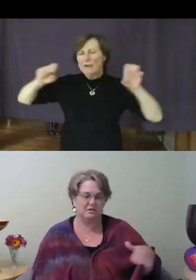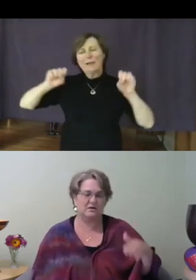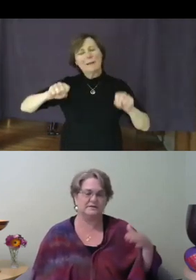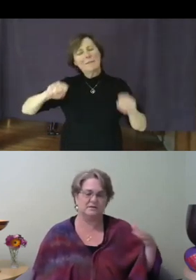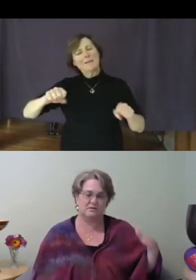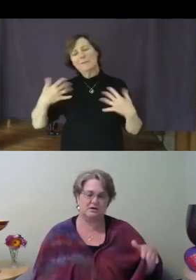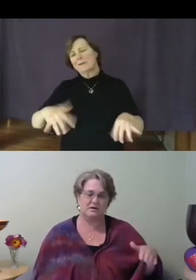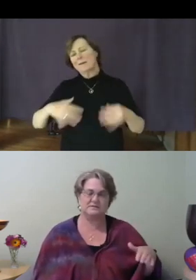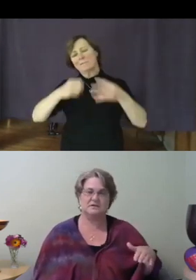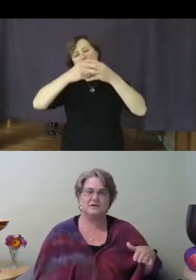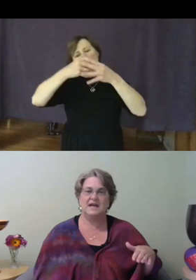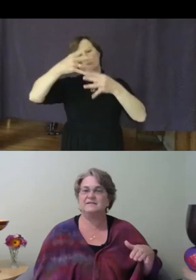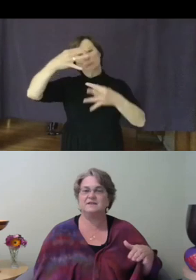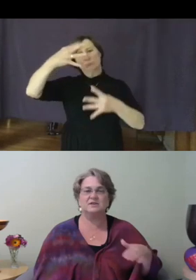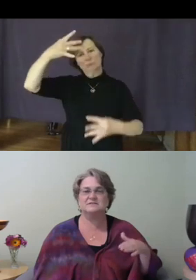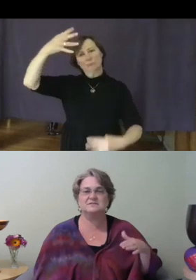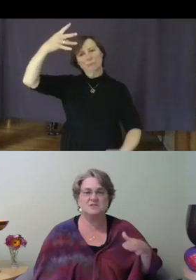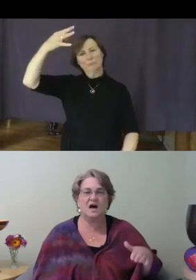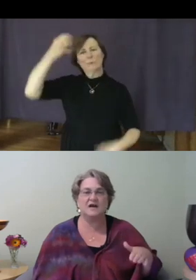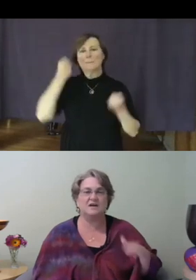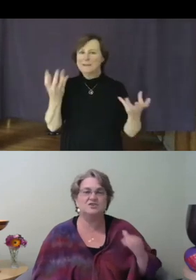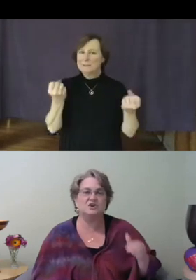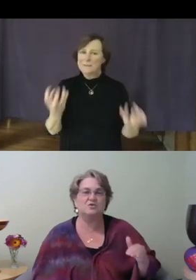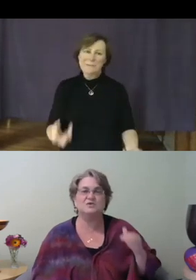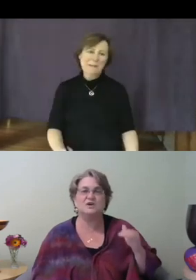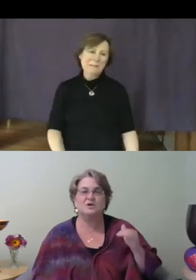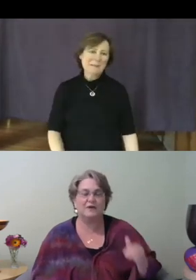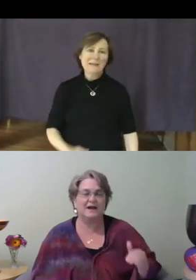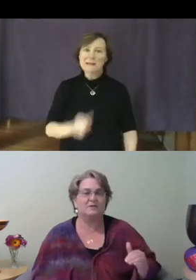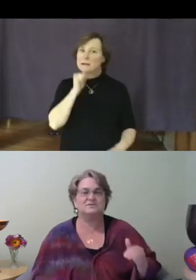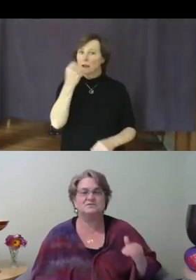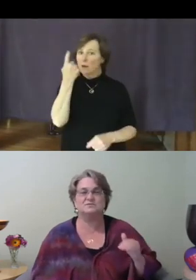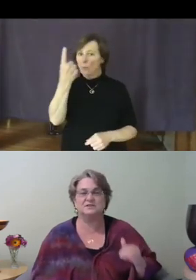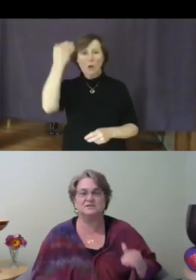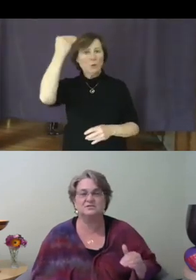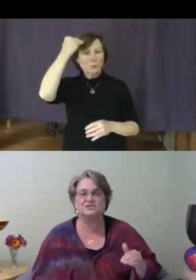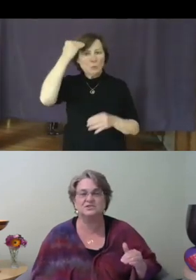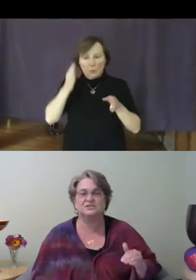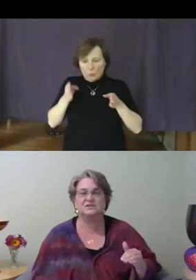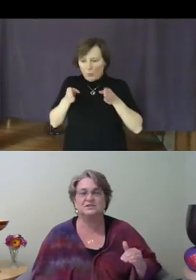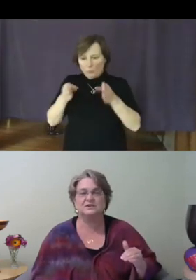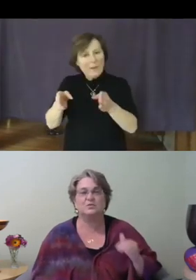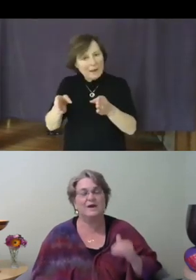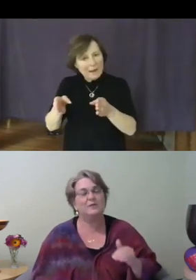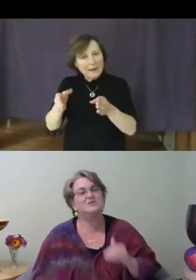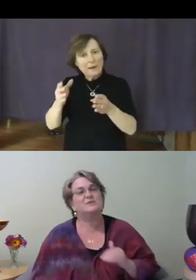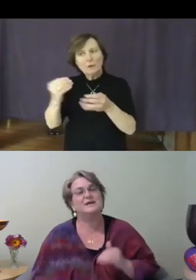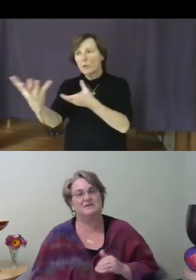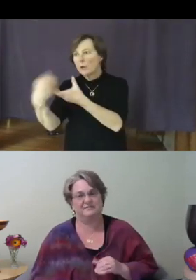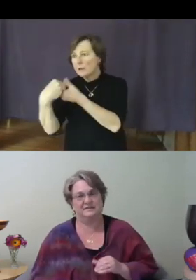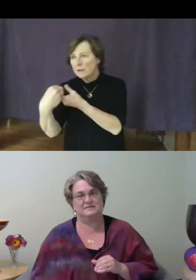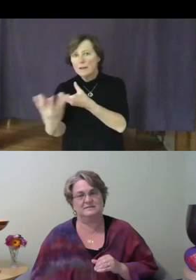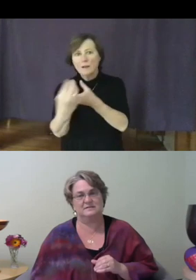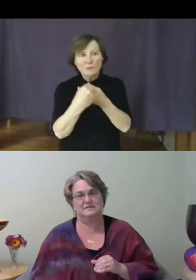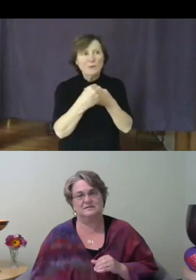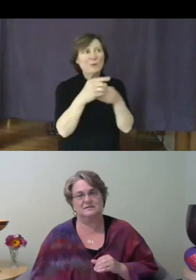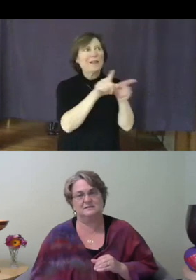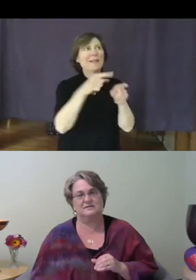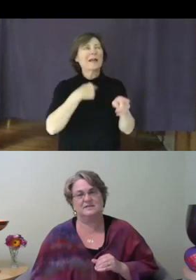and on. And there is not a known route to inclusion, the way we dream of it. And so